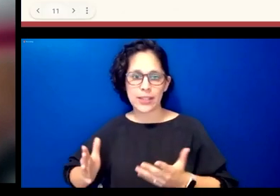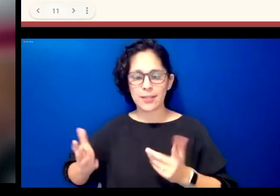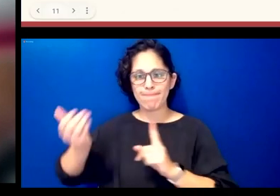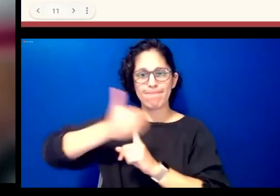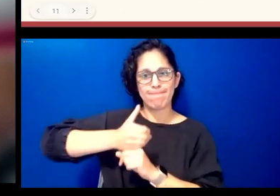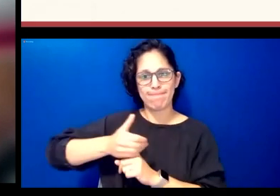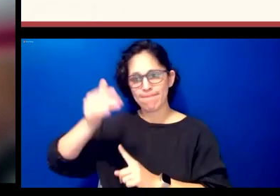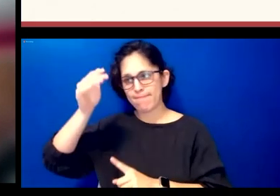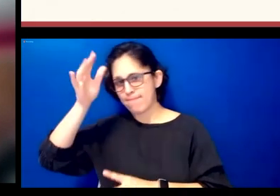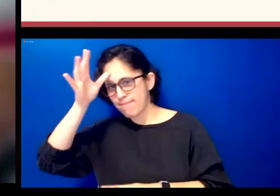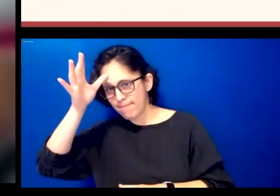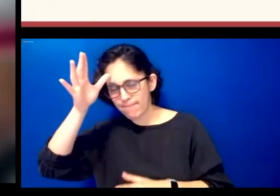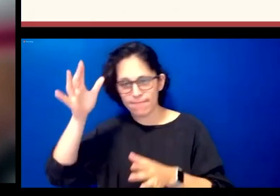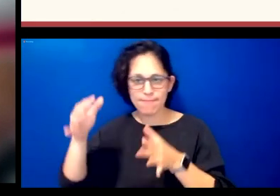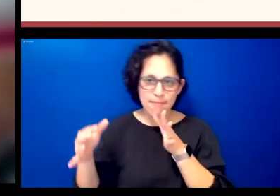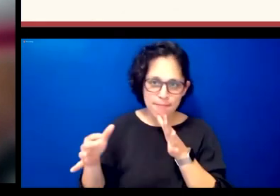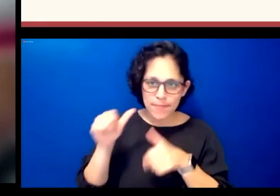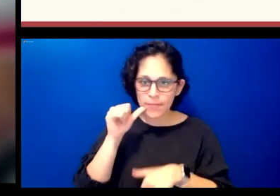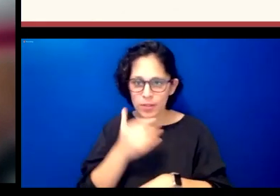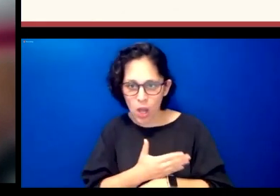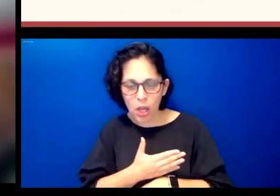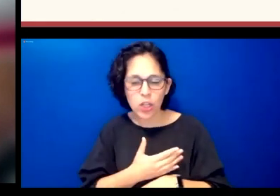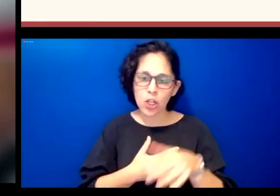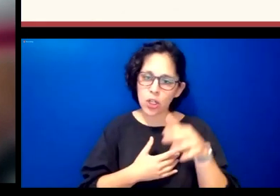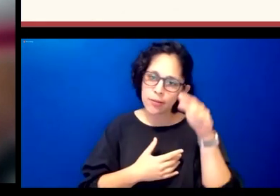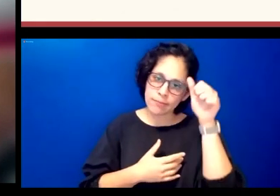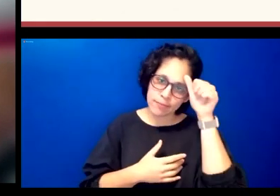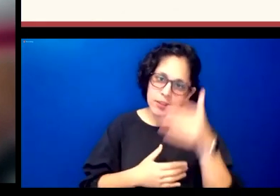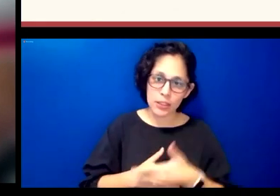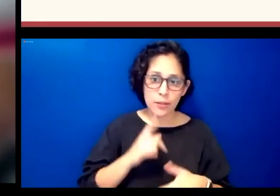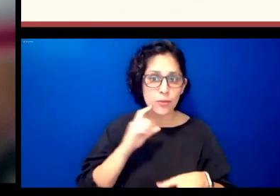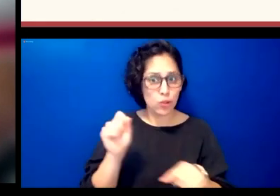and daughter and the actors playing the father and son are actually father and son um at